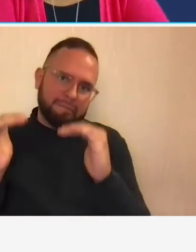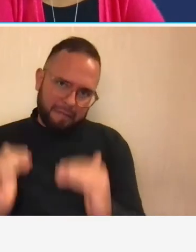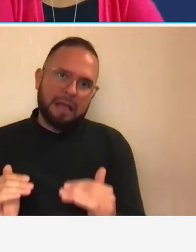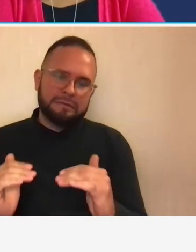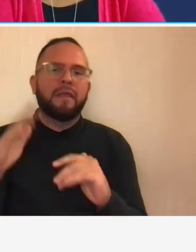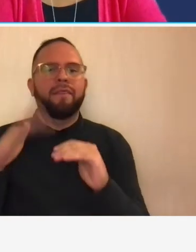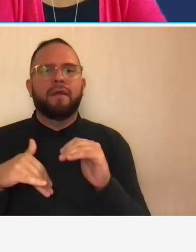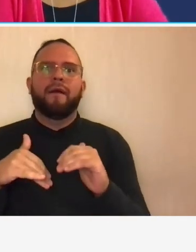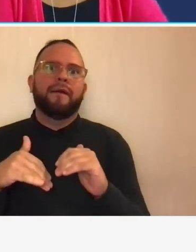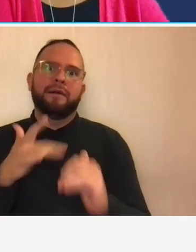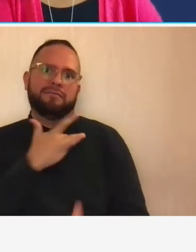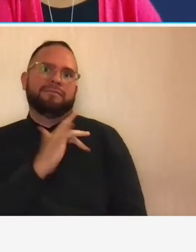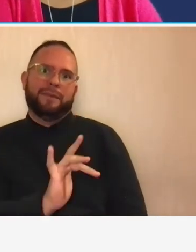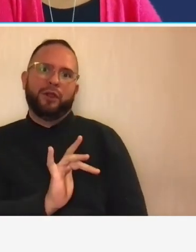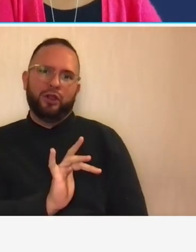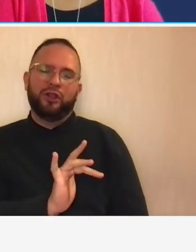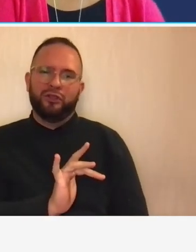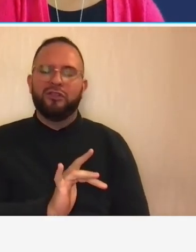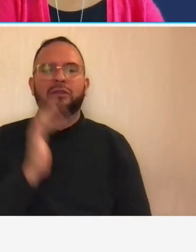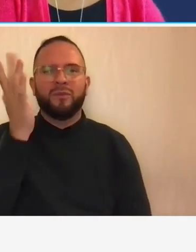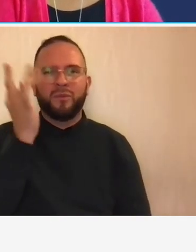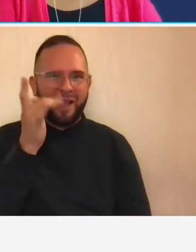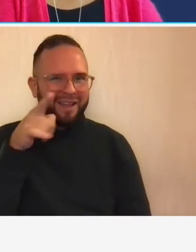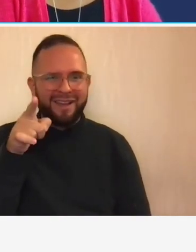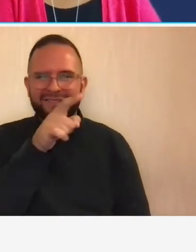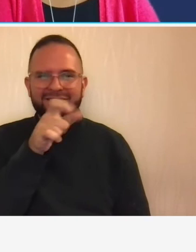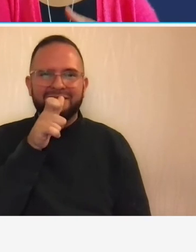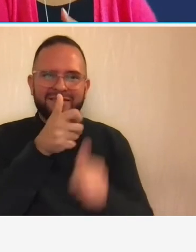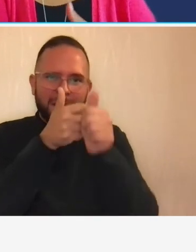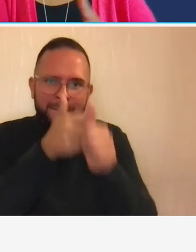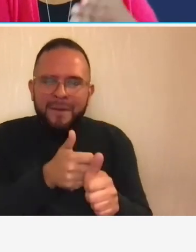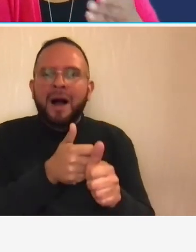so that means because you don't have a compliant overhead system you're using this